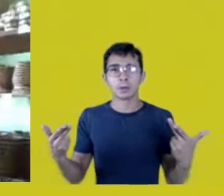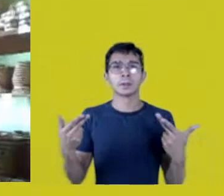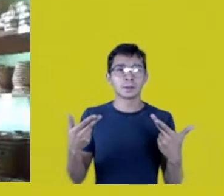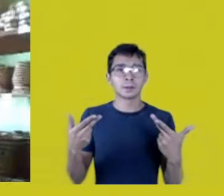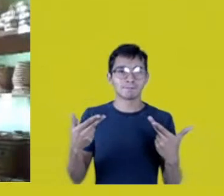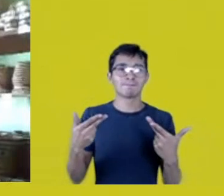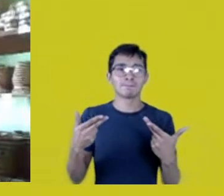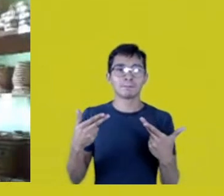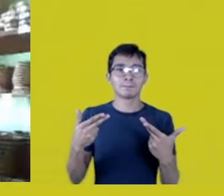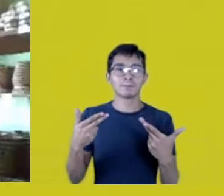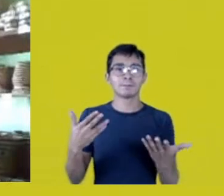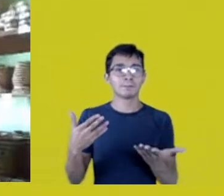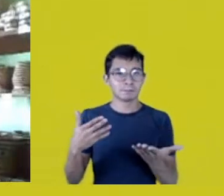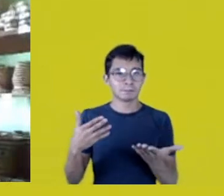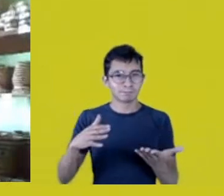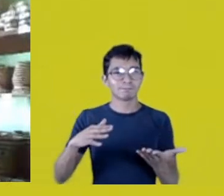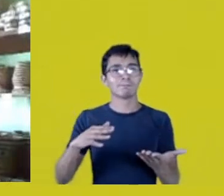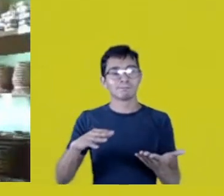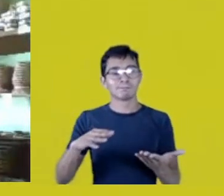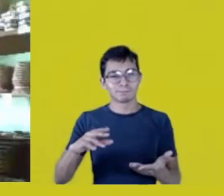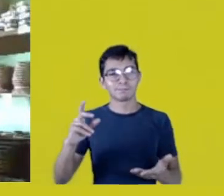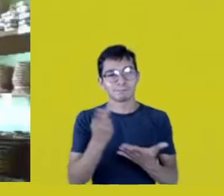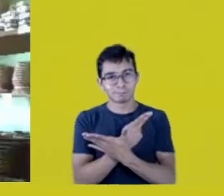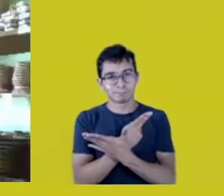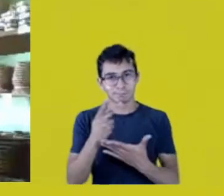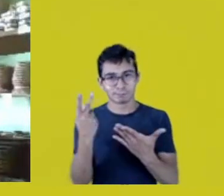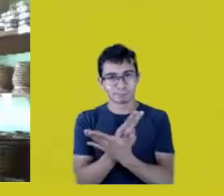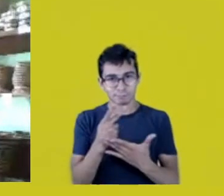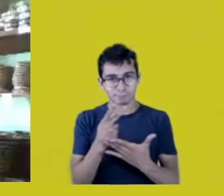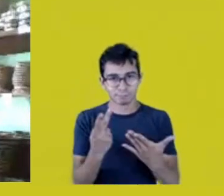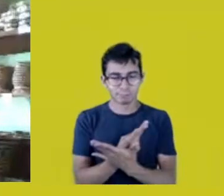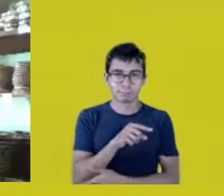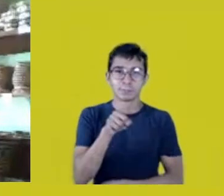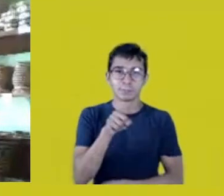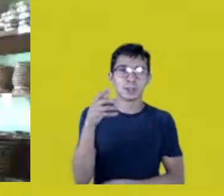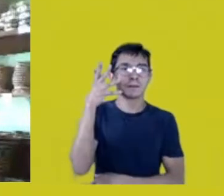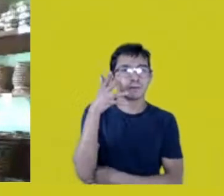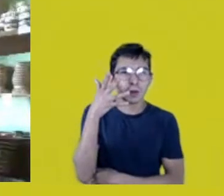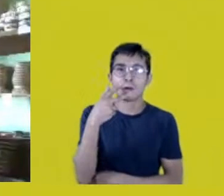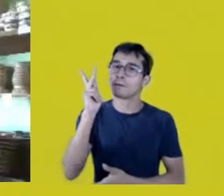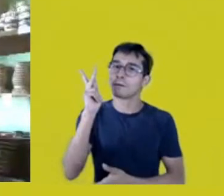that Fernanda said and Márcia said as well. How many truths were spoken